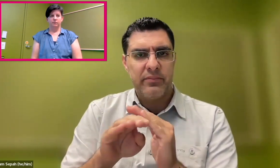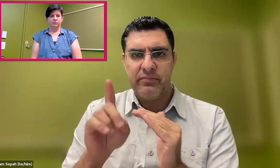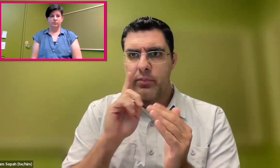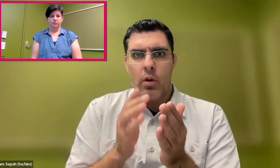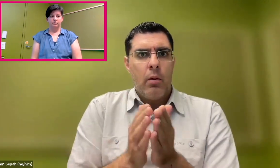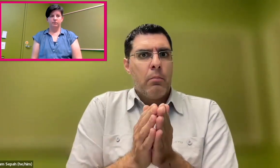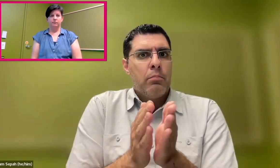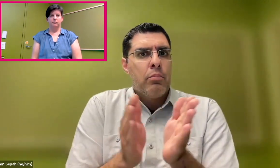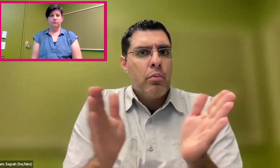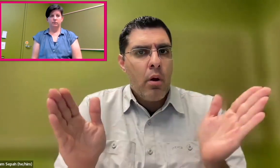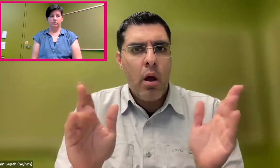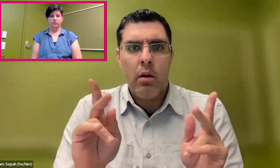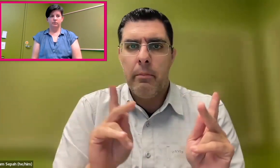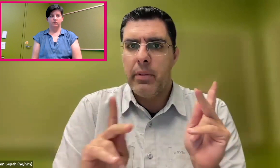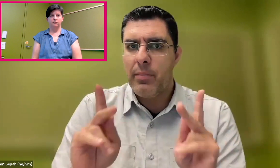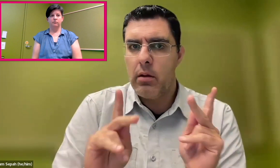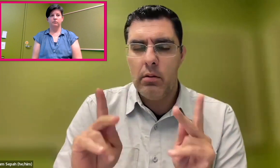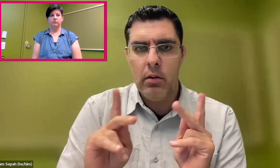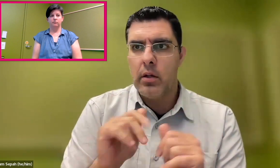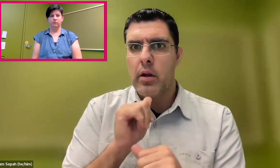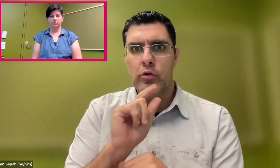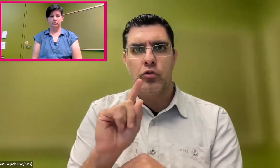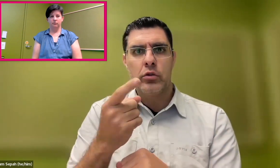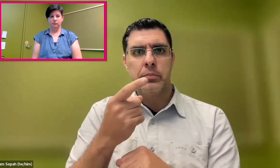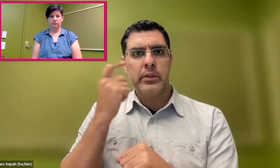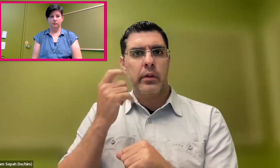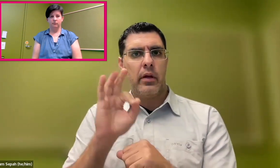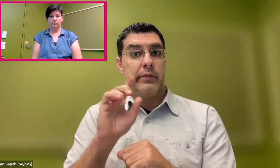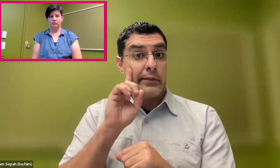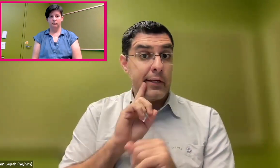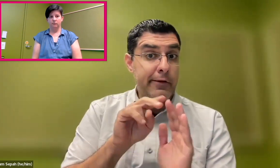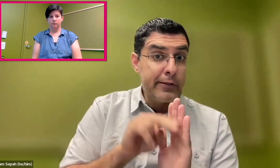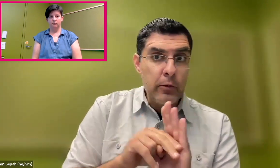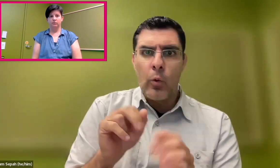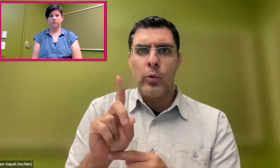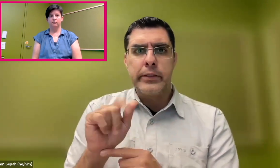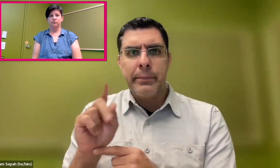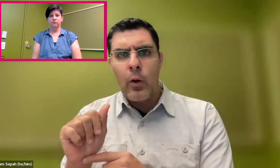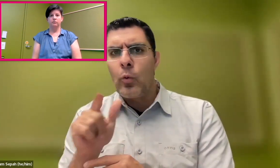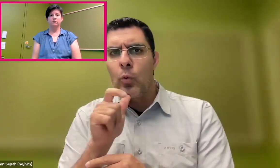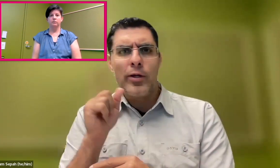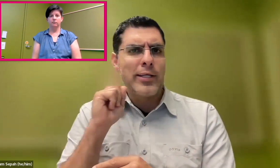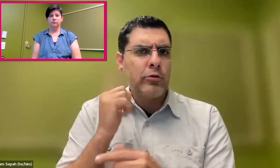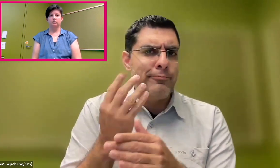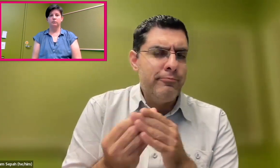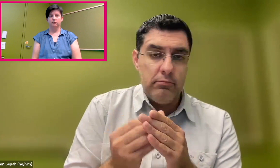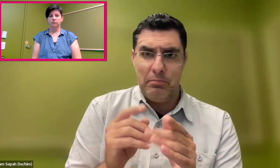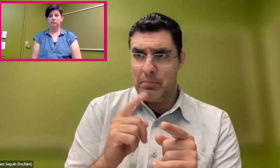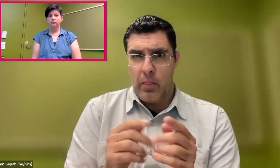That really gives a broad number of people access to information, whether they be deaf or disabled